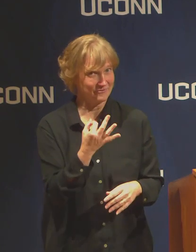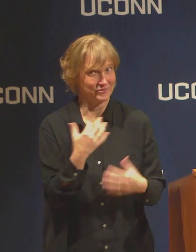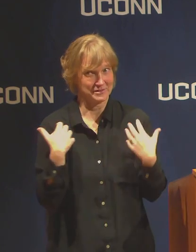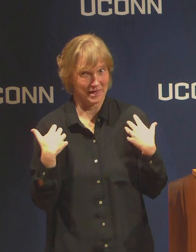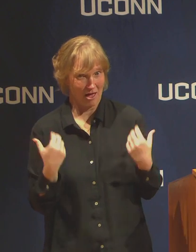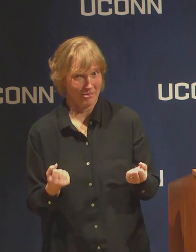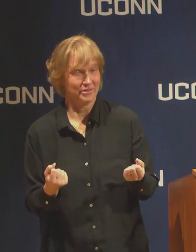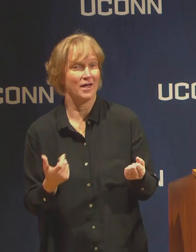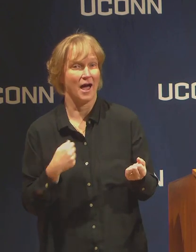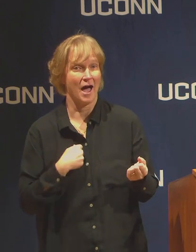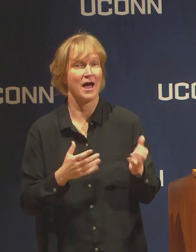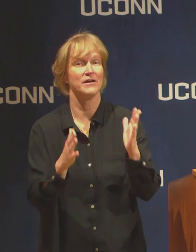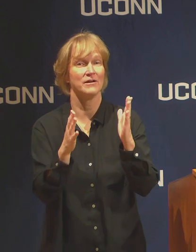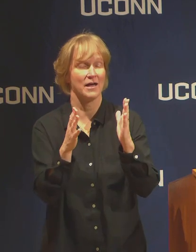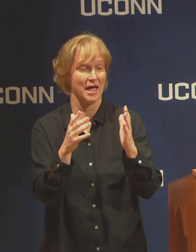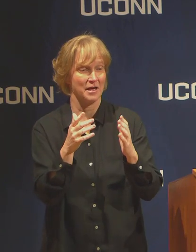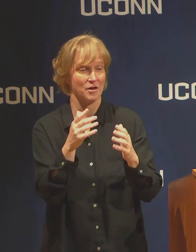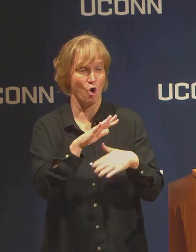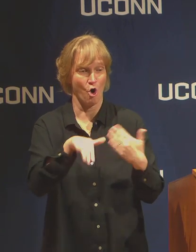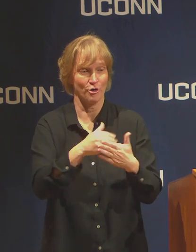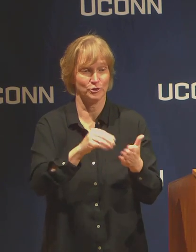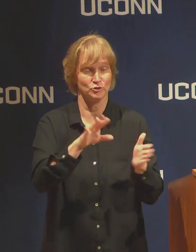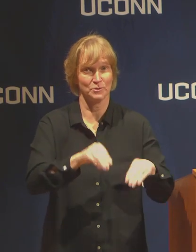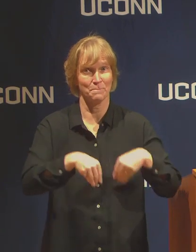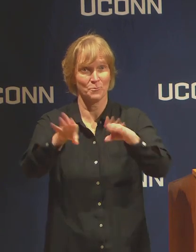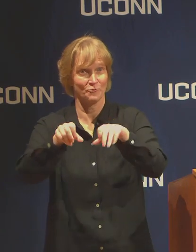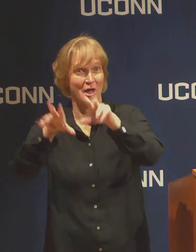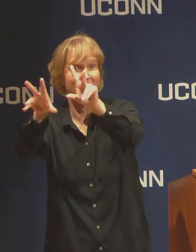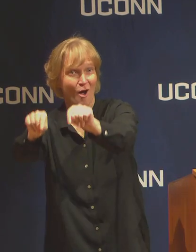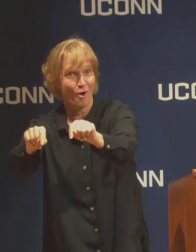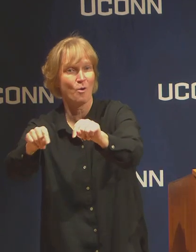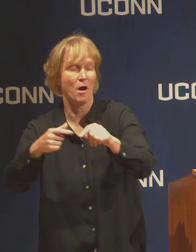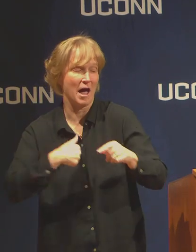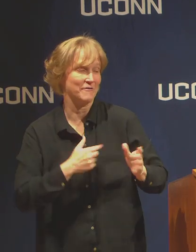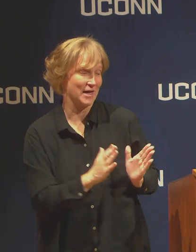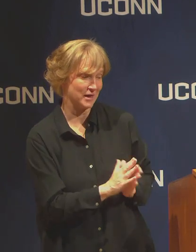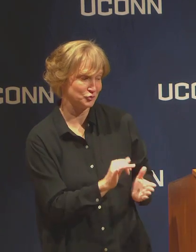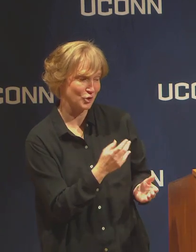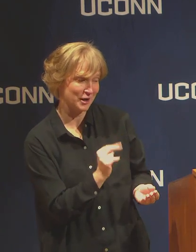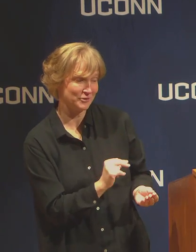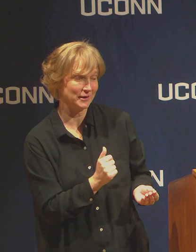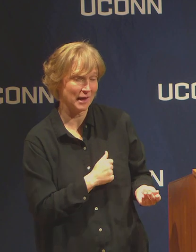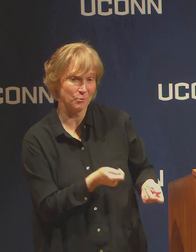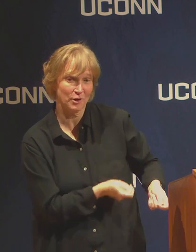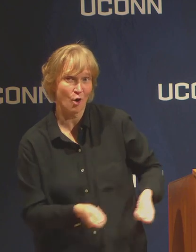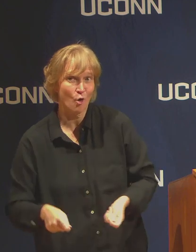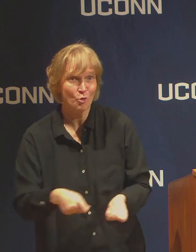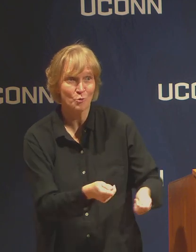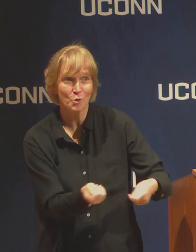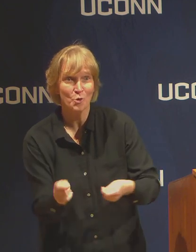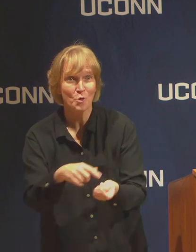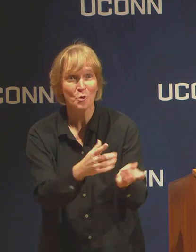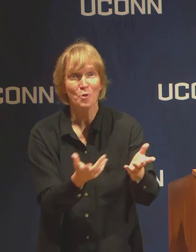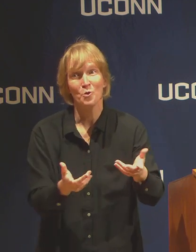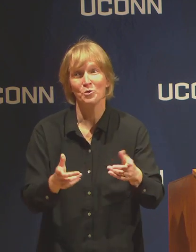me to say hi and thank you so much to students who are finding a home at UCONN.